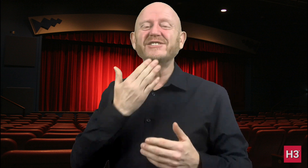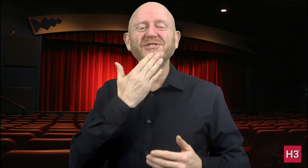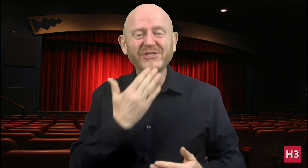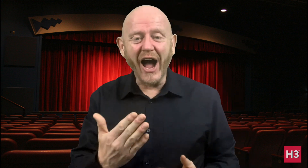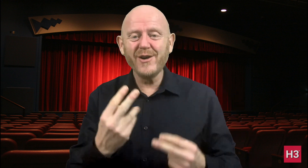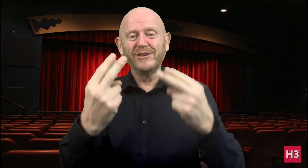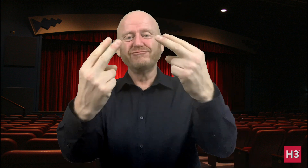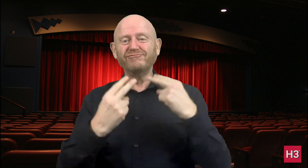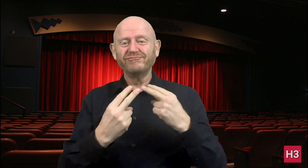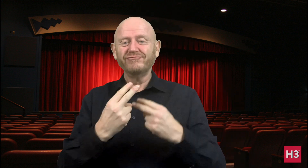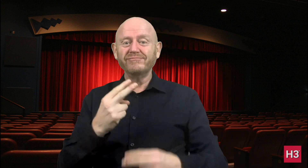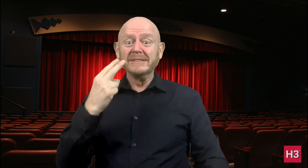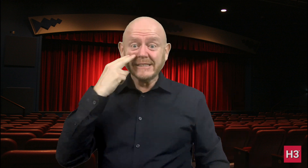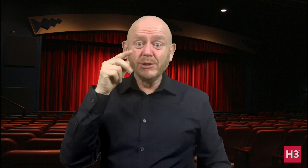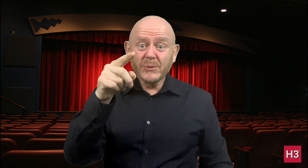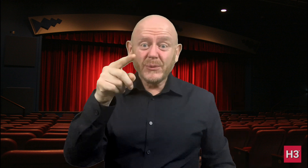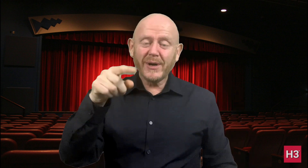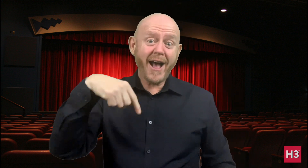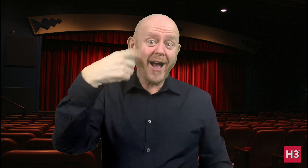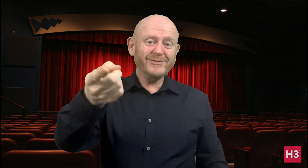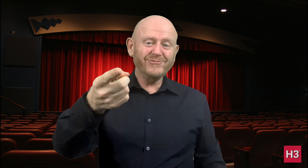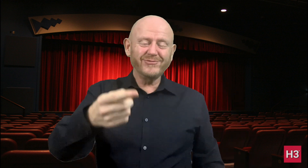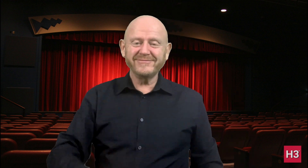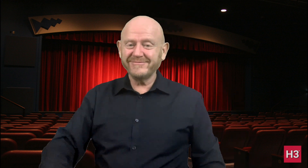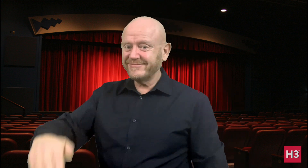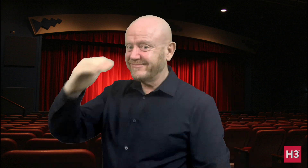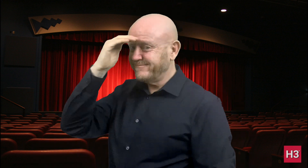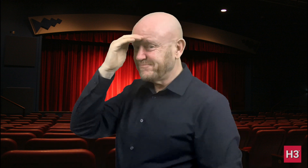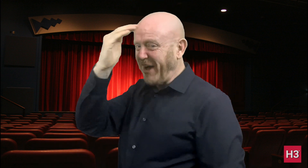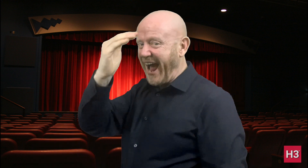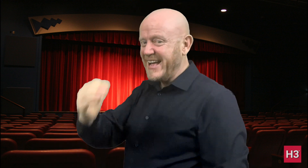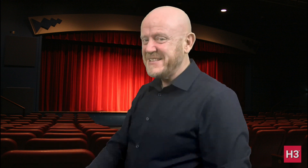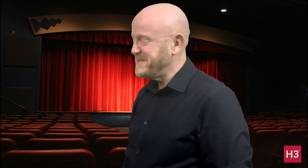Thank you for watching. See you next time! Bye!